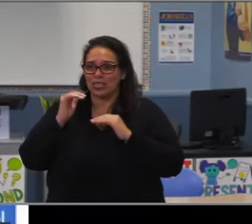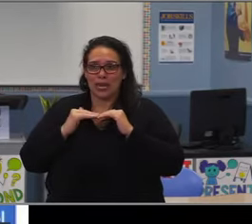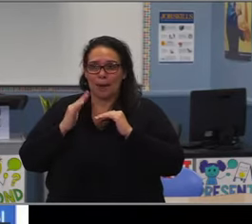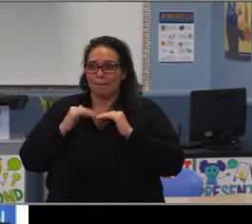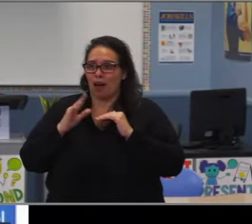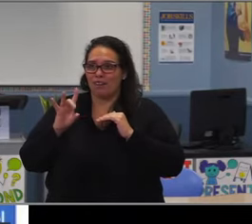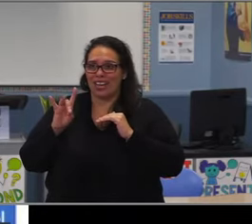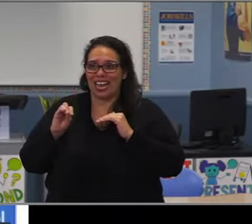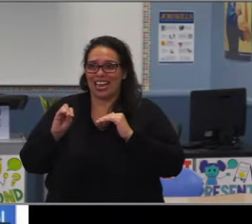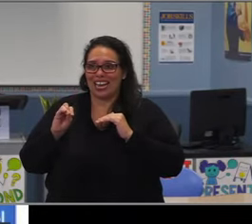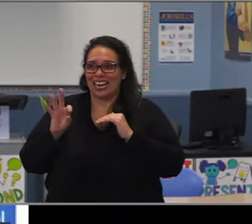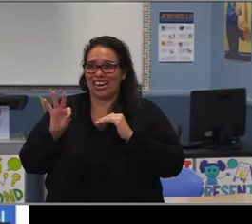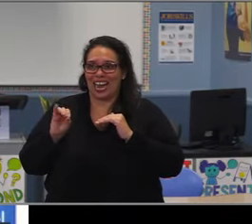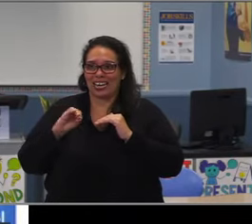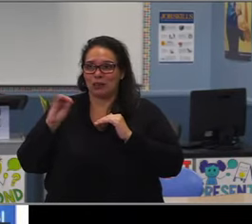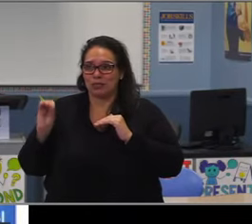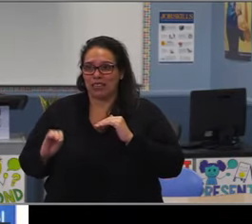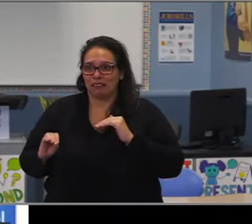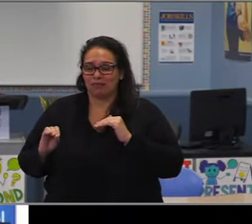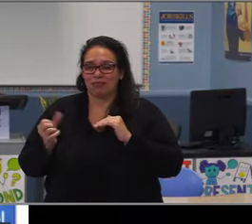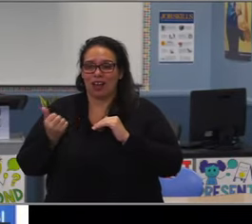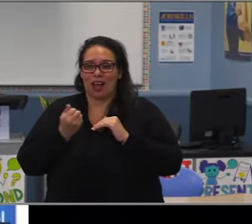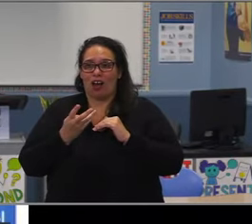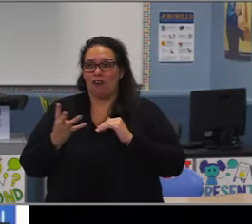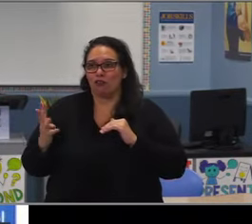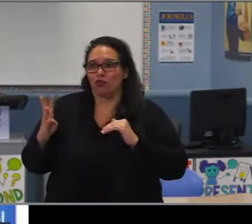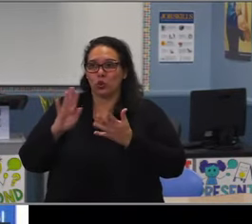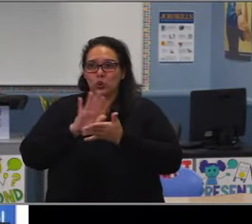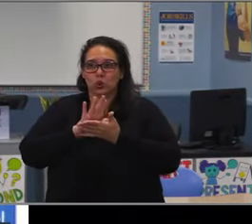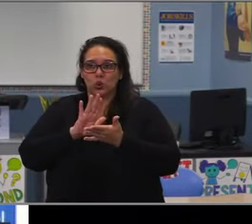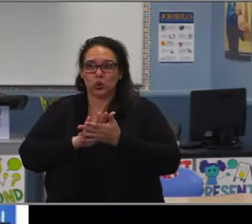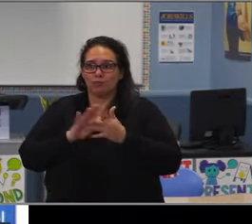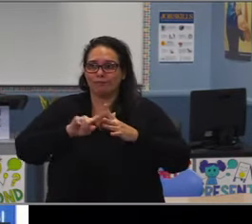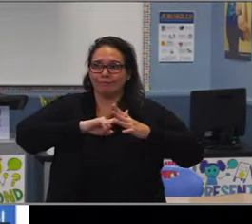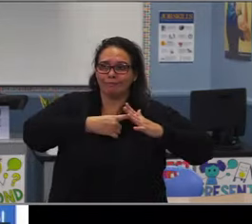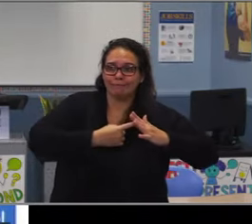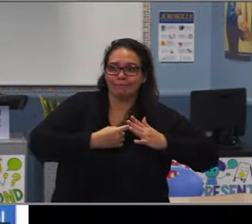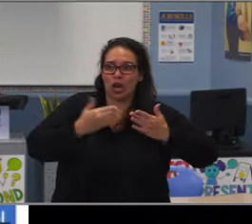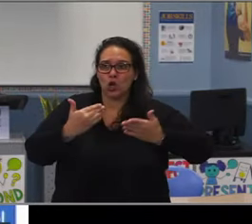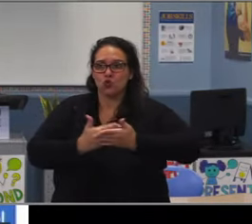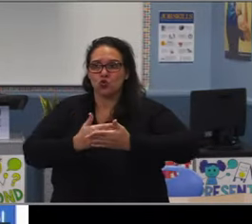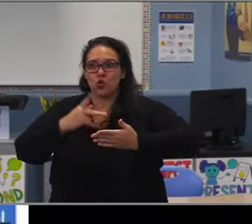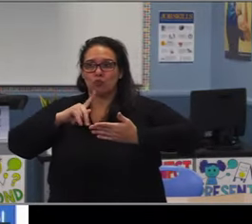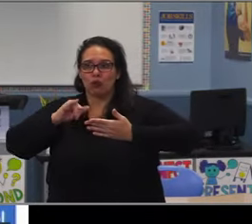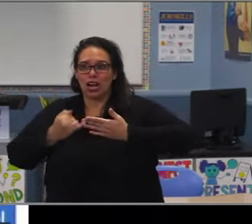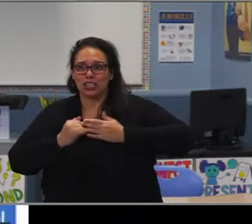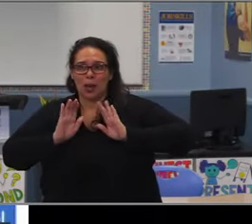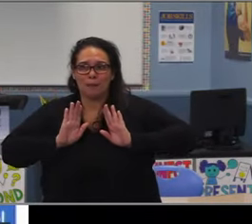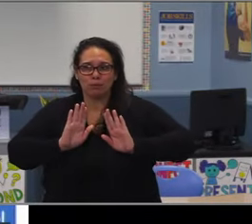Part of it is identification of those at-risk students coming out of middle school. So the high school counselors come down